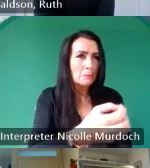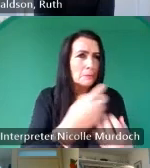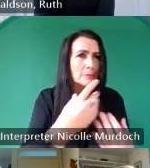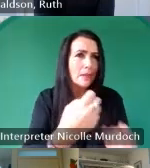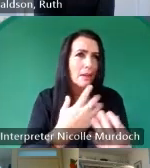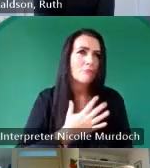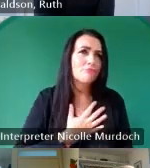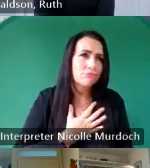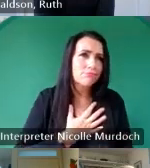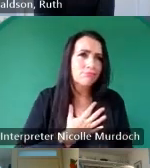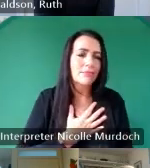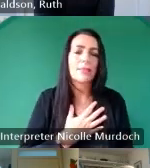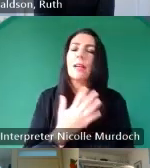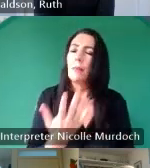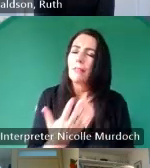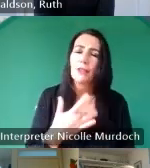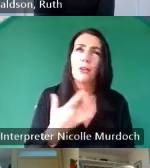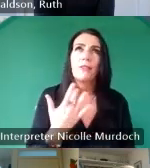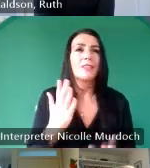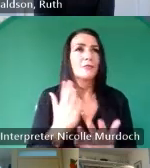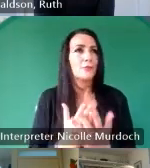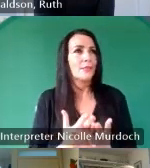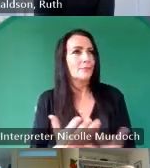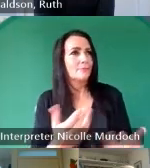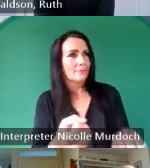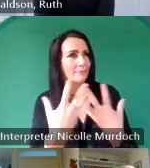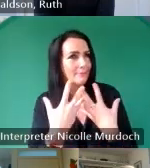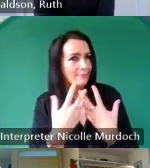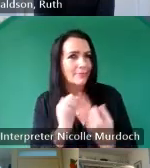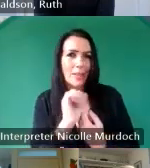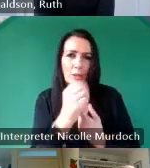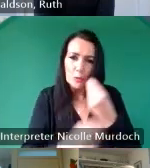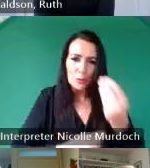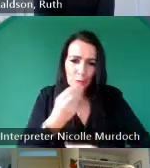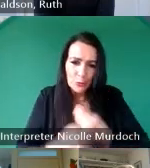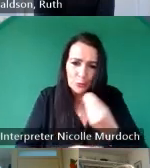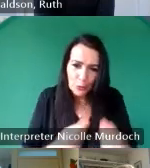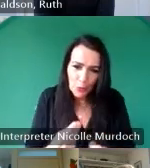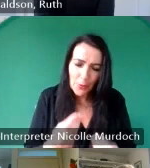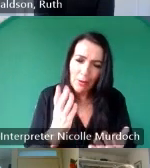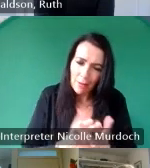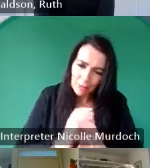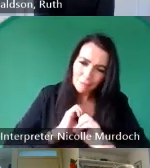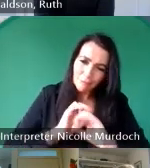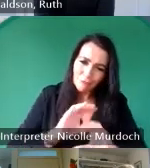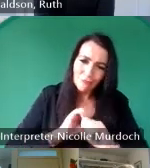a privilege you feel real honor that people have chosen you to share their story with especially